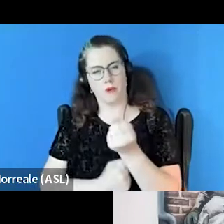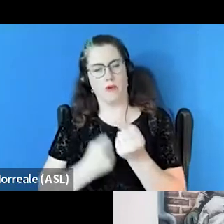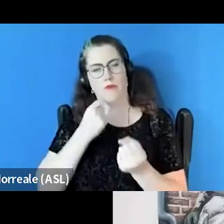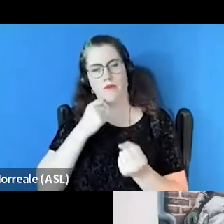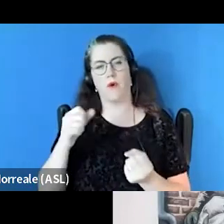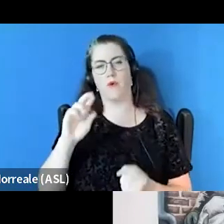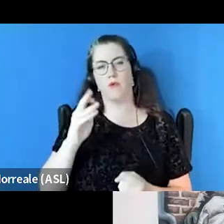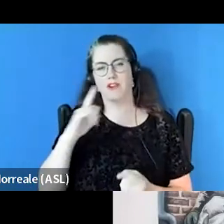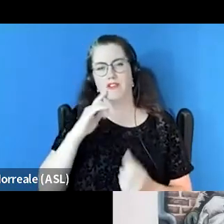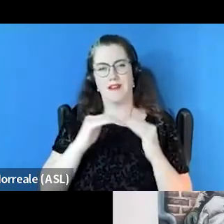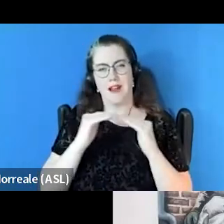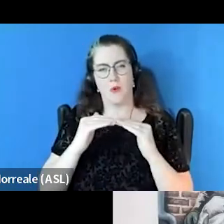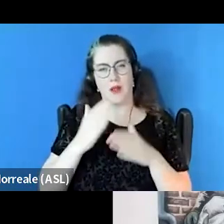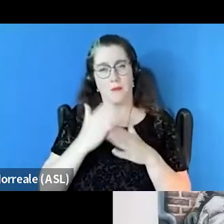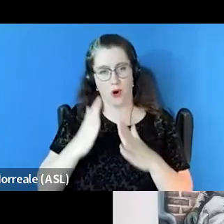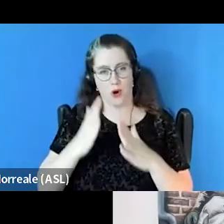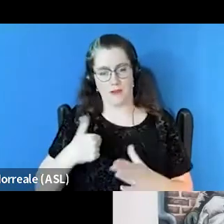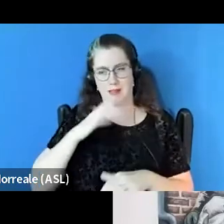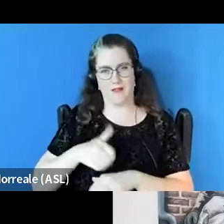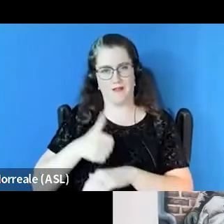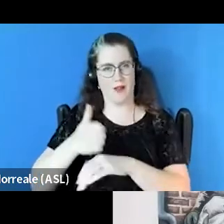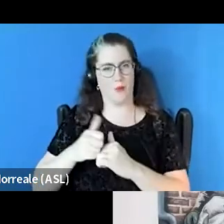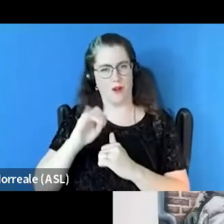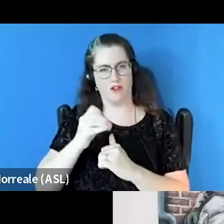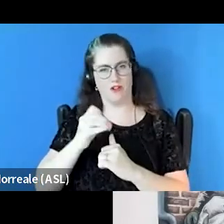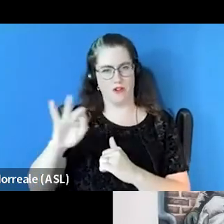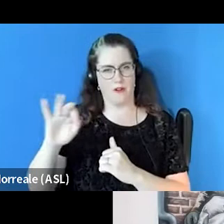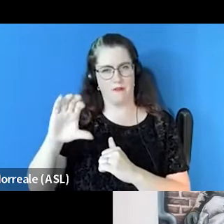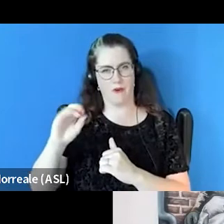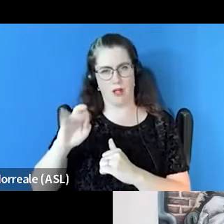a group I founded with Jeff Olivet, who is currently